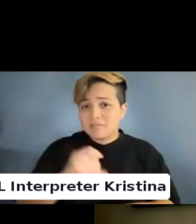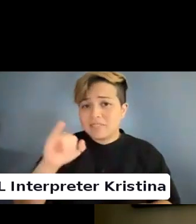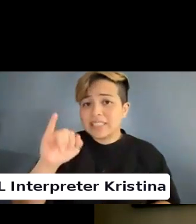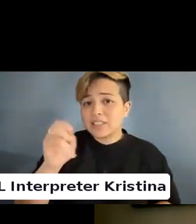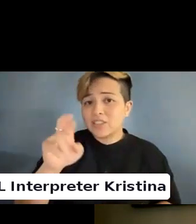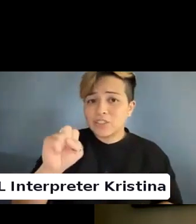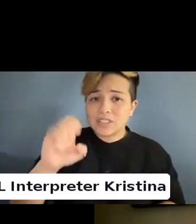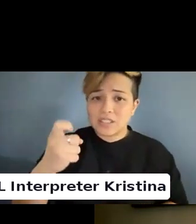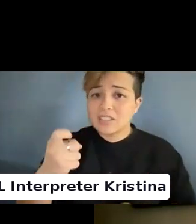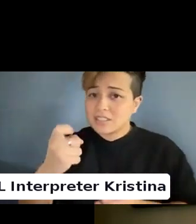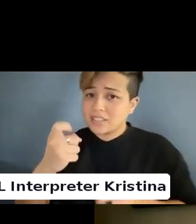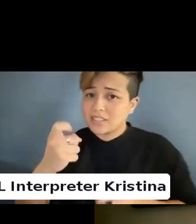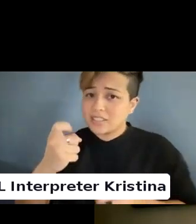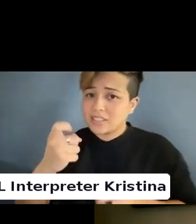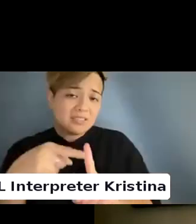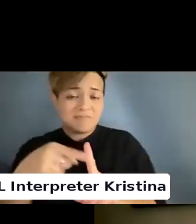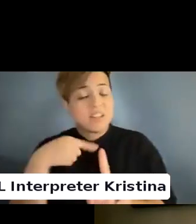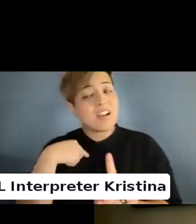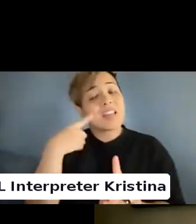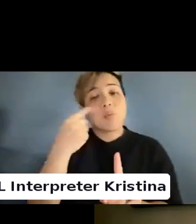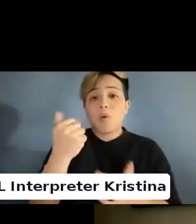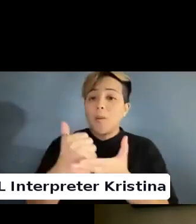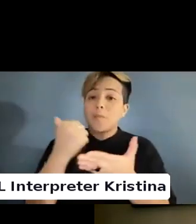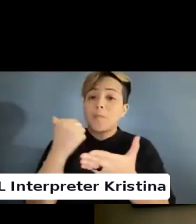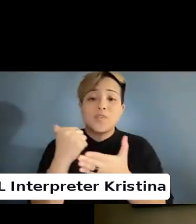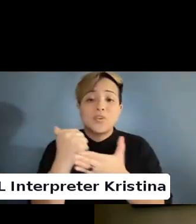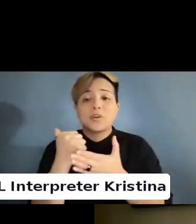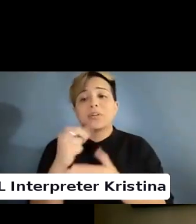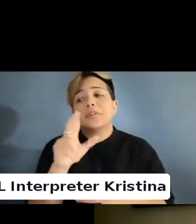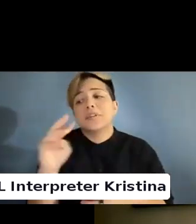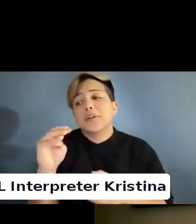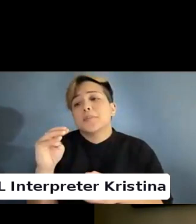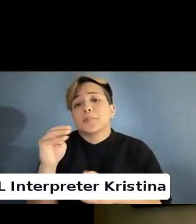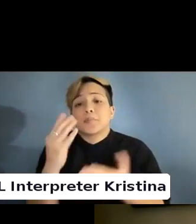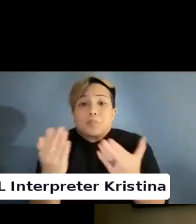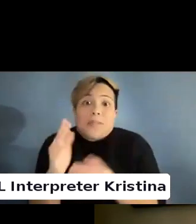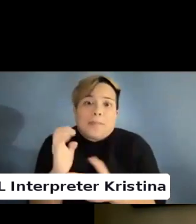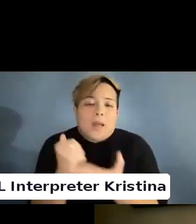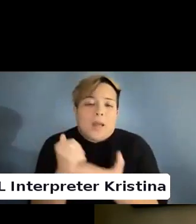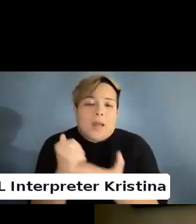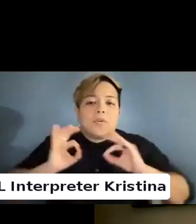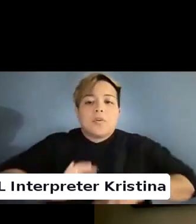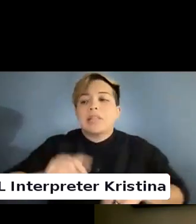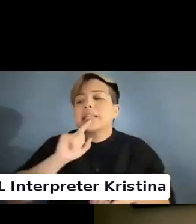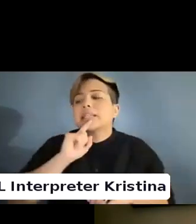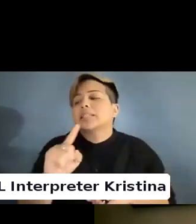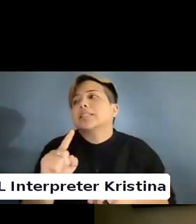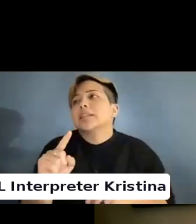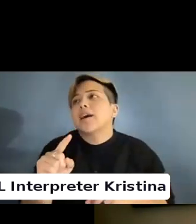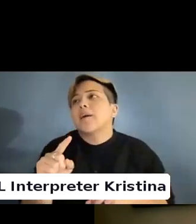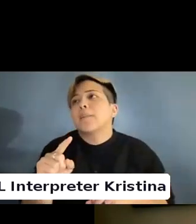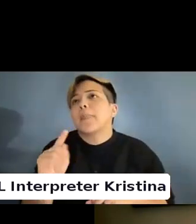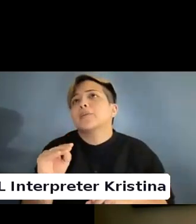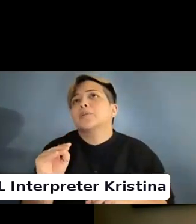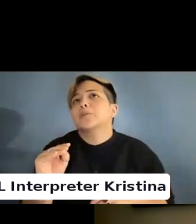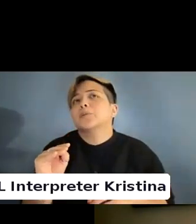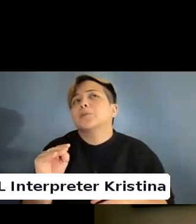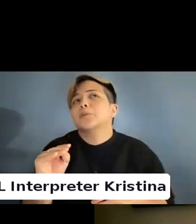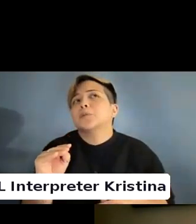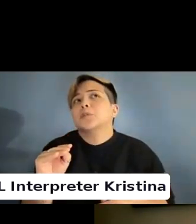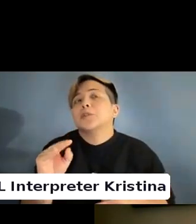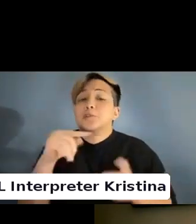I think what would be helpful or it might be helpful is to and this is probably already